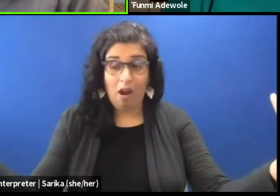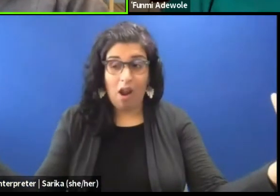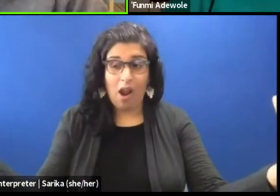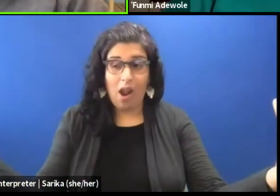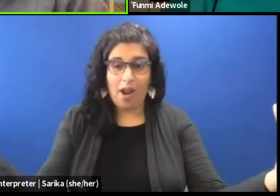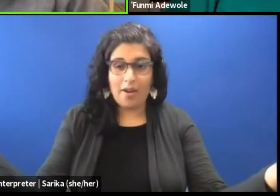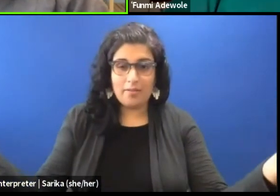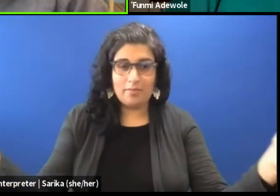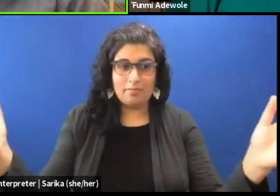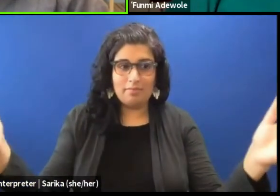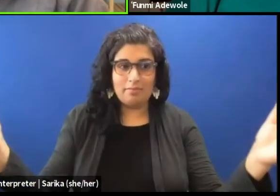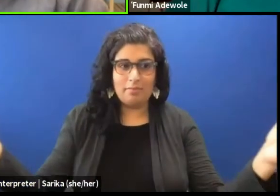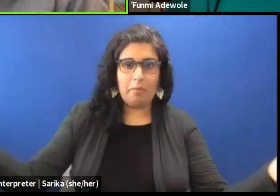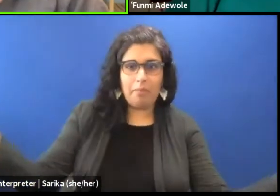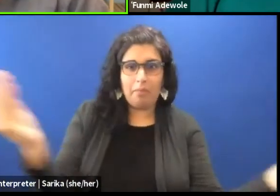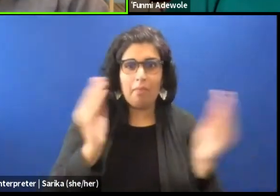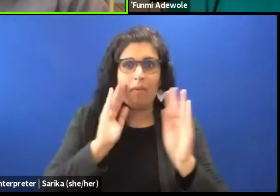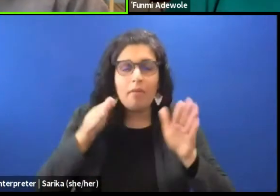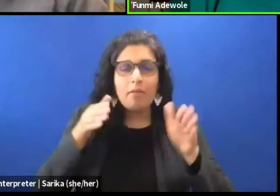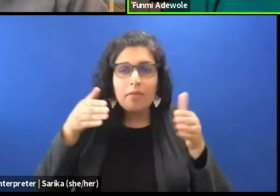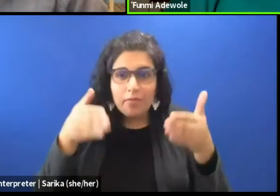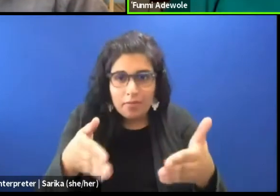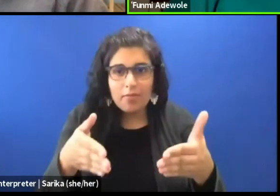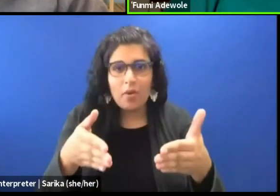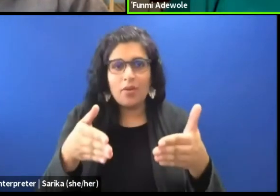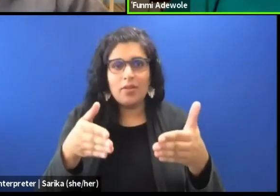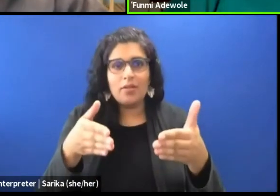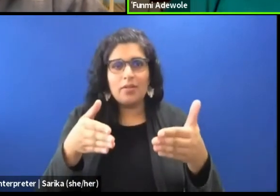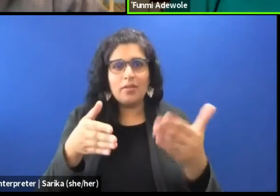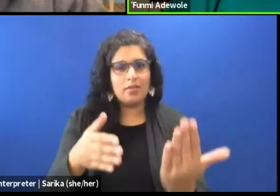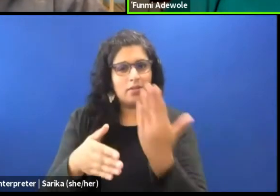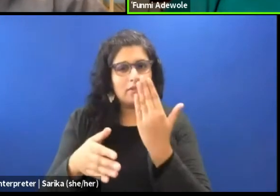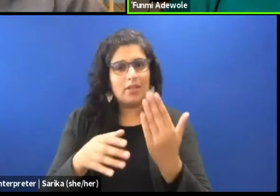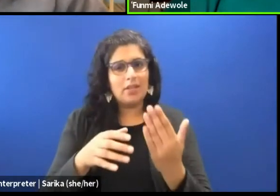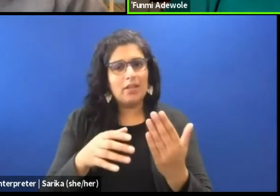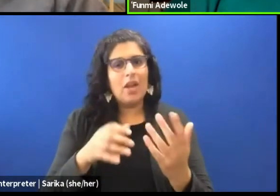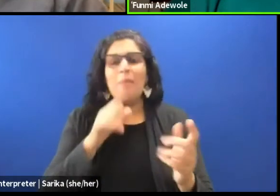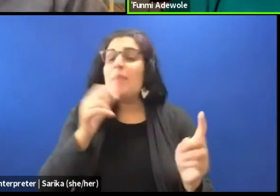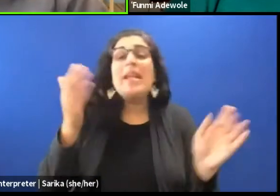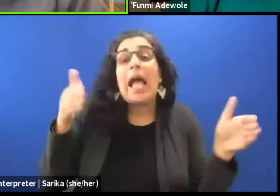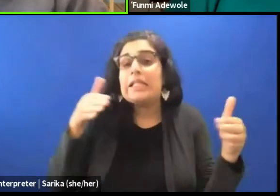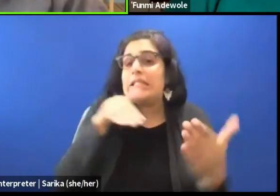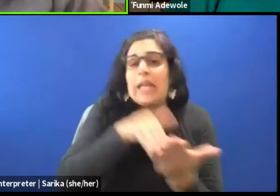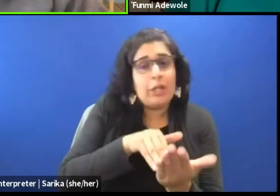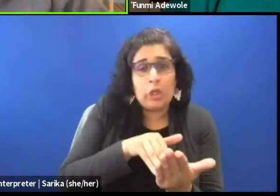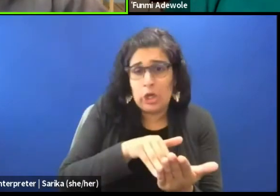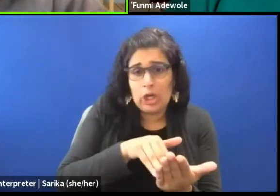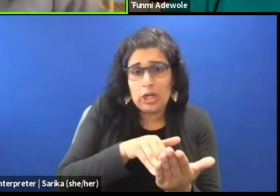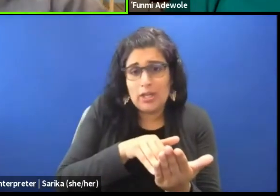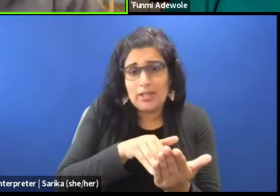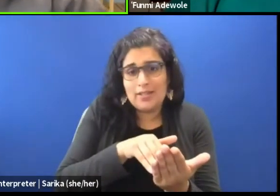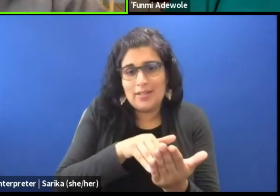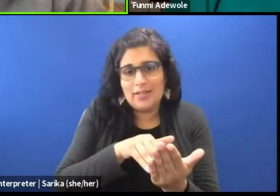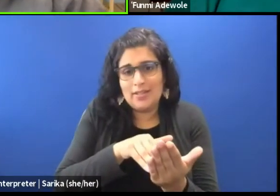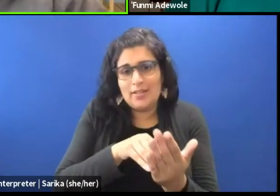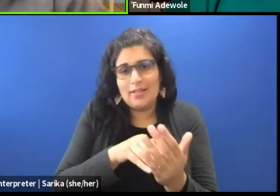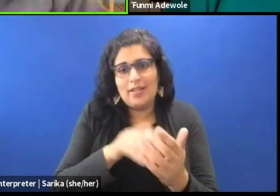and bringing them to the limelight. Yeah. Not necessarily to the center 'cause I think center has to constantly be decentralized